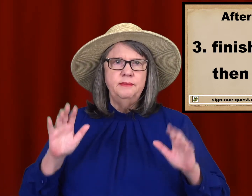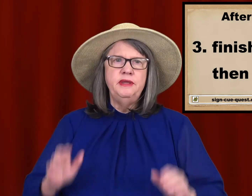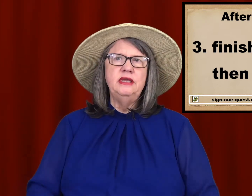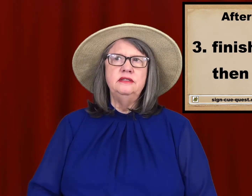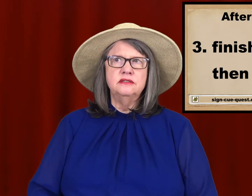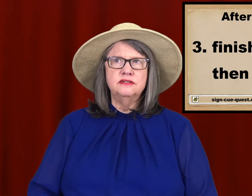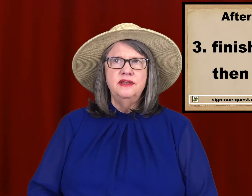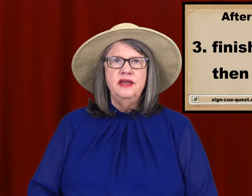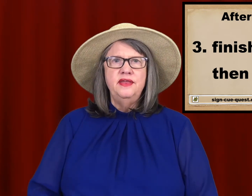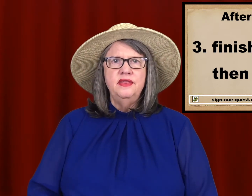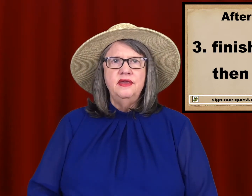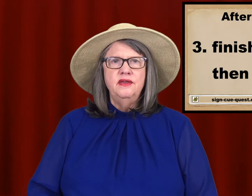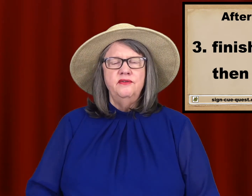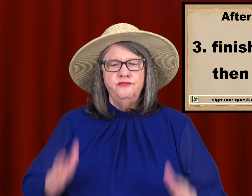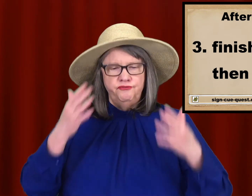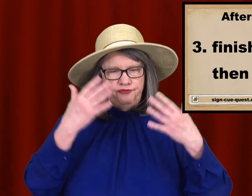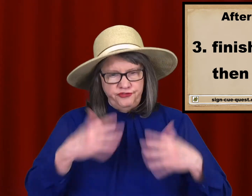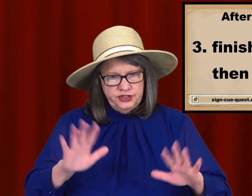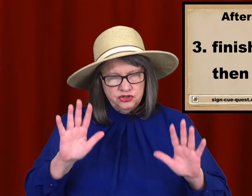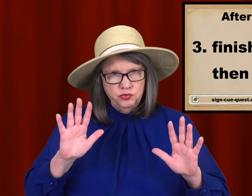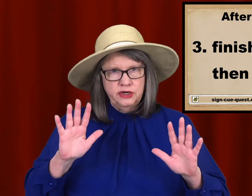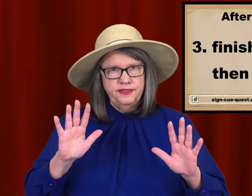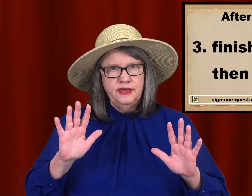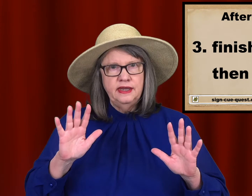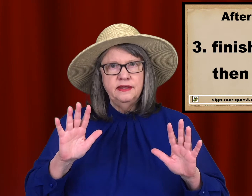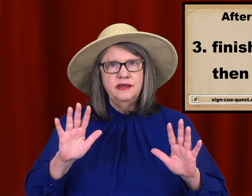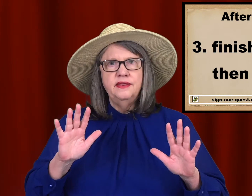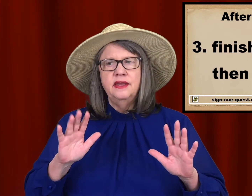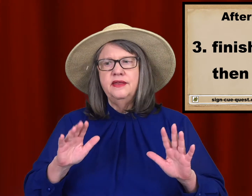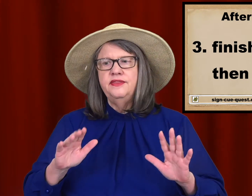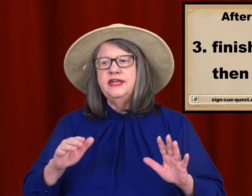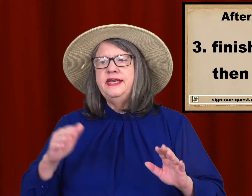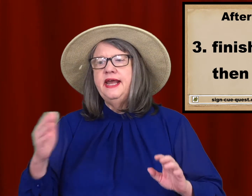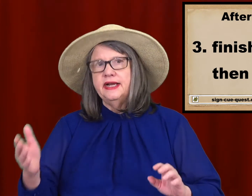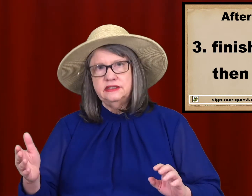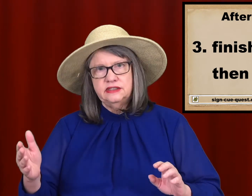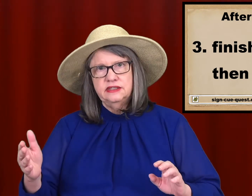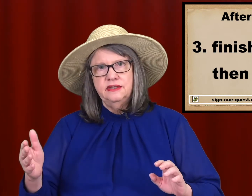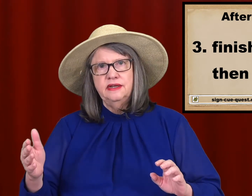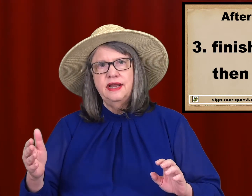Means finish one thing, then next ...